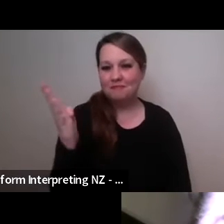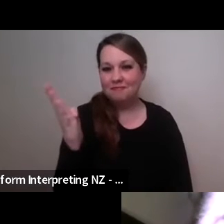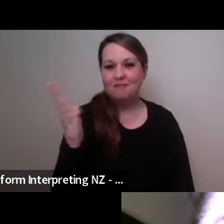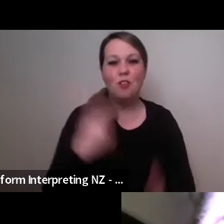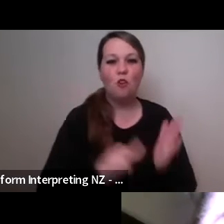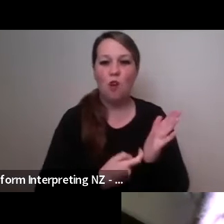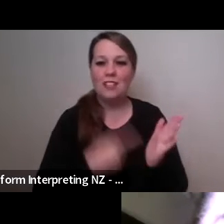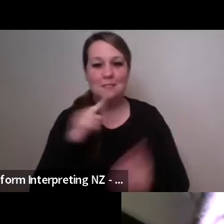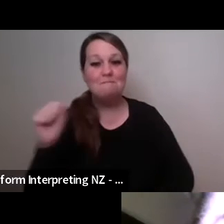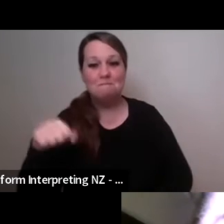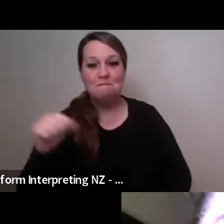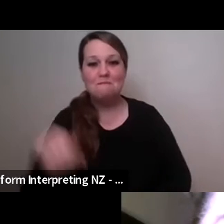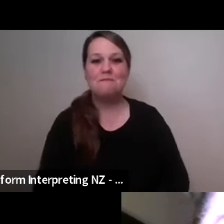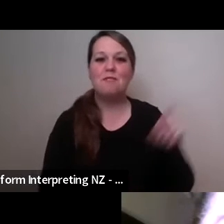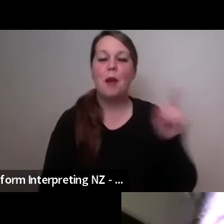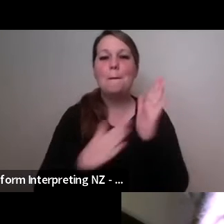I was just going to mention in regards to Highlights